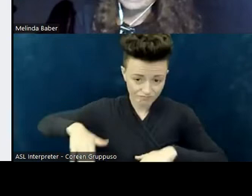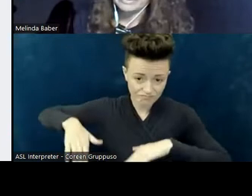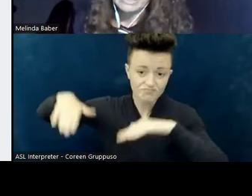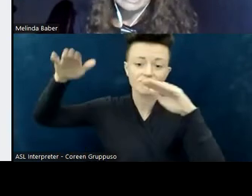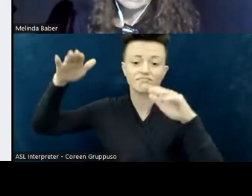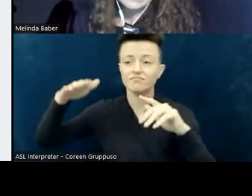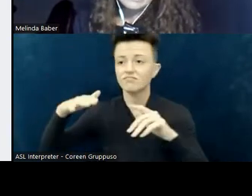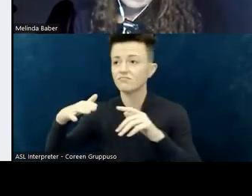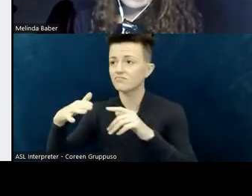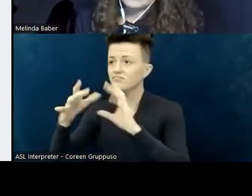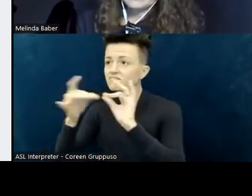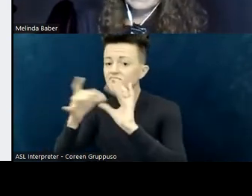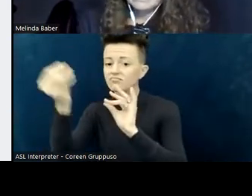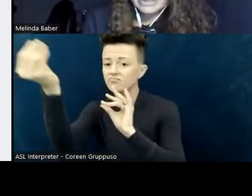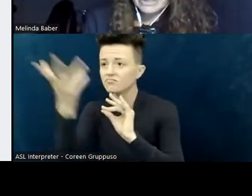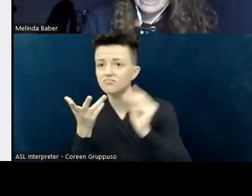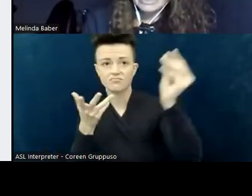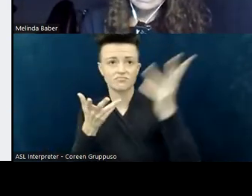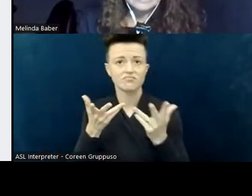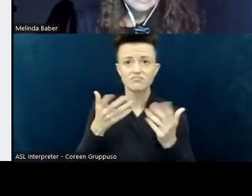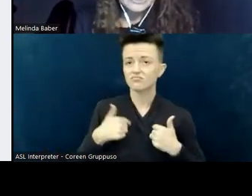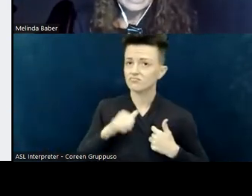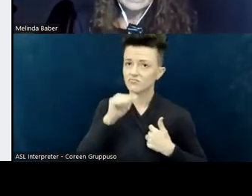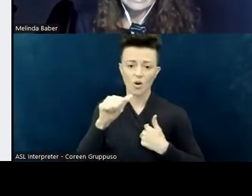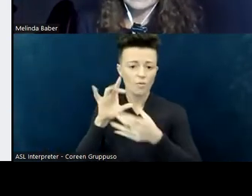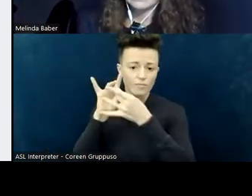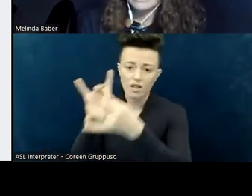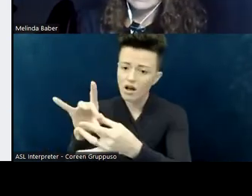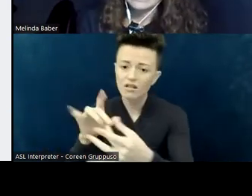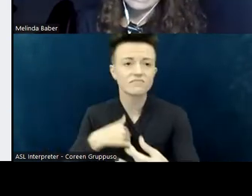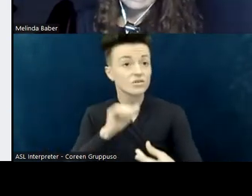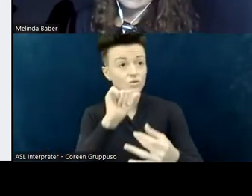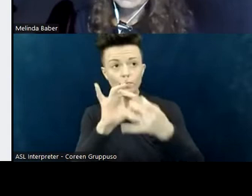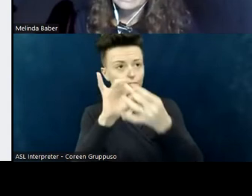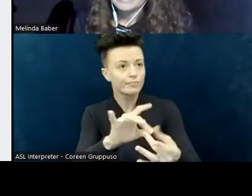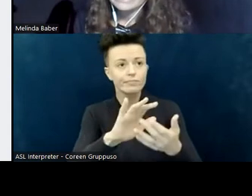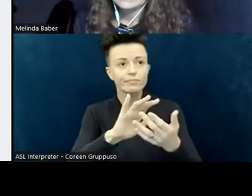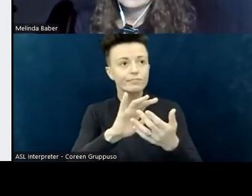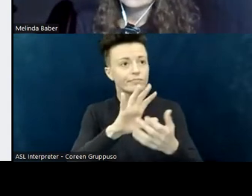I didn't belong in ministry and leadership; I didn't belong in public spaces.